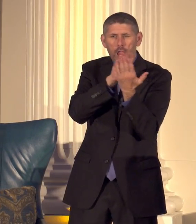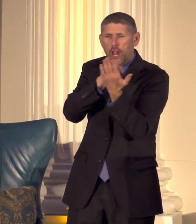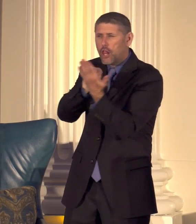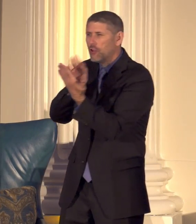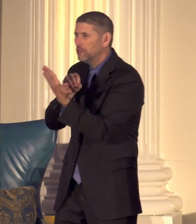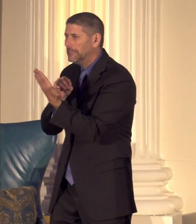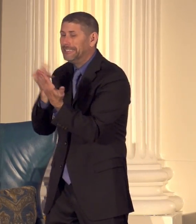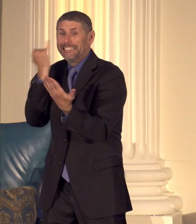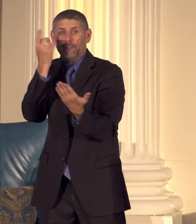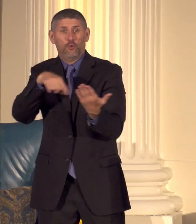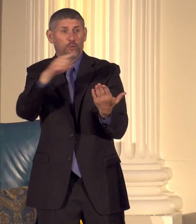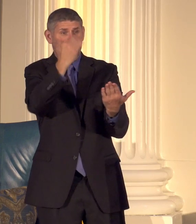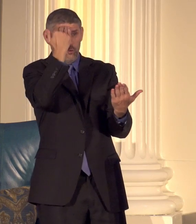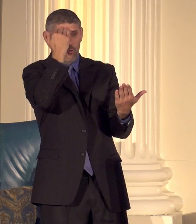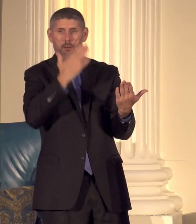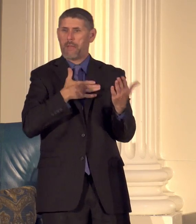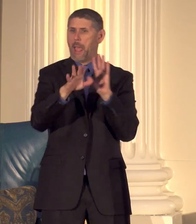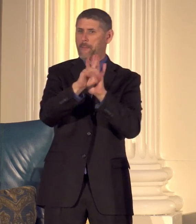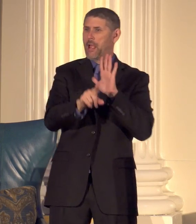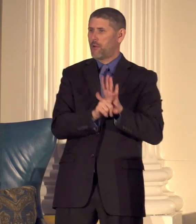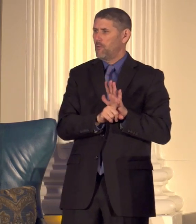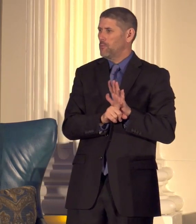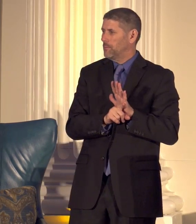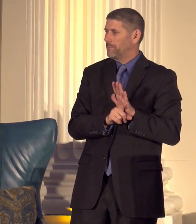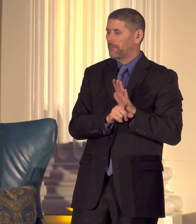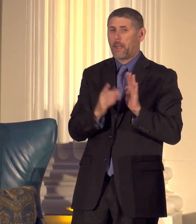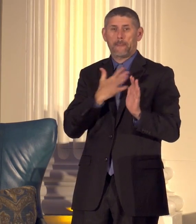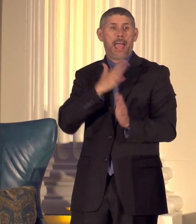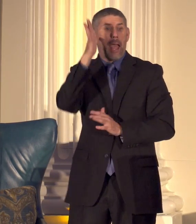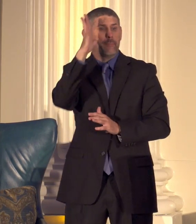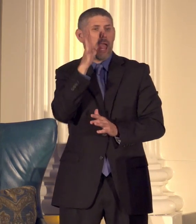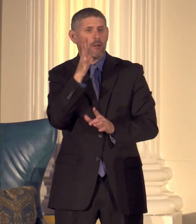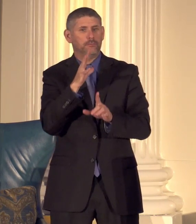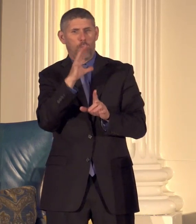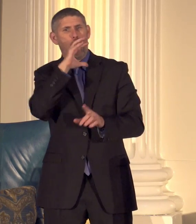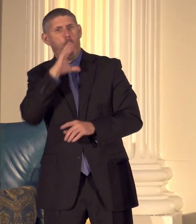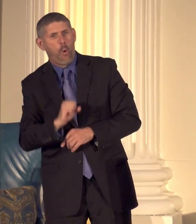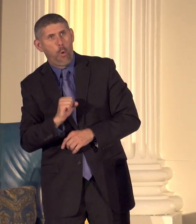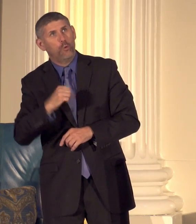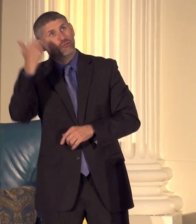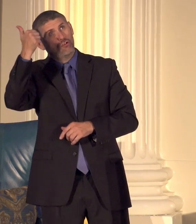you do like my background my parents were old when I hold her when I was born